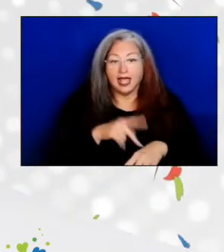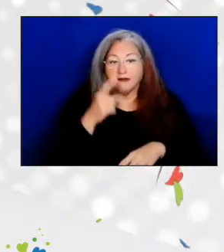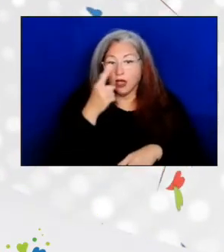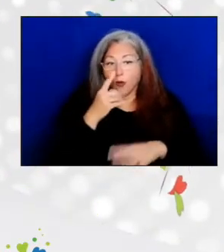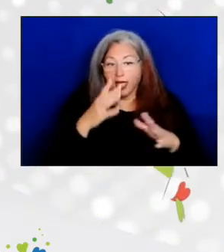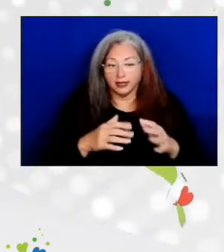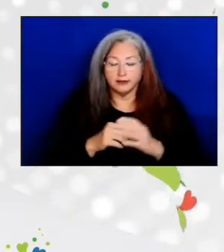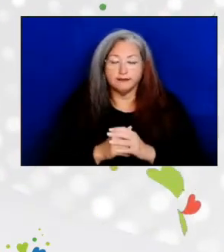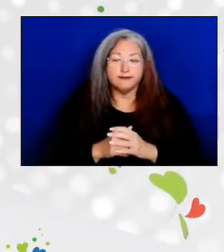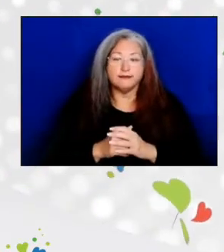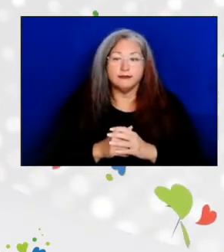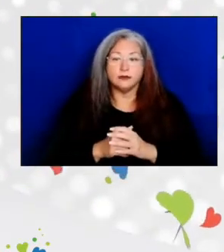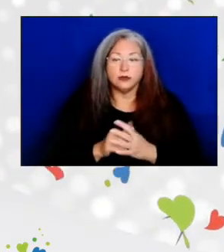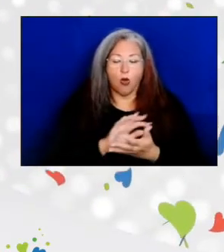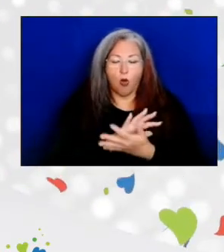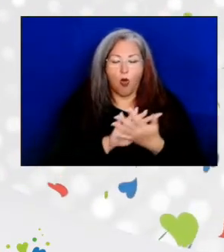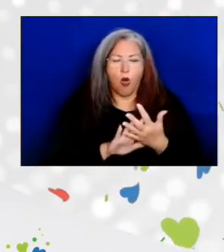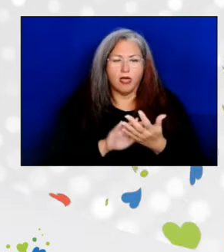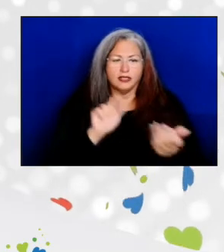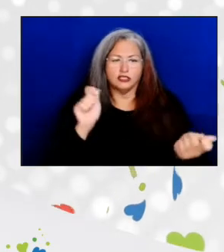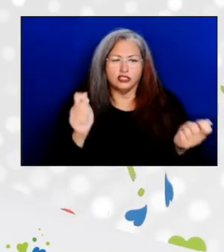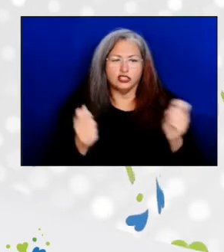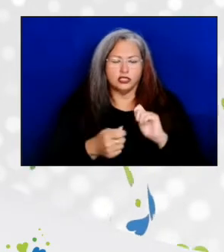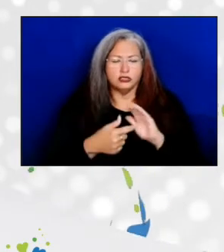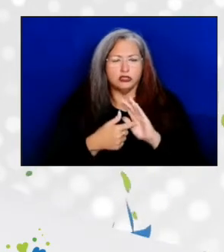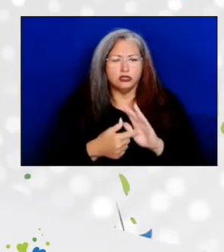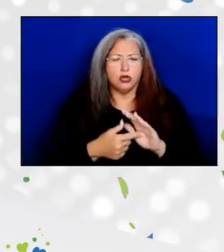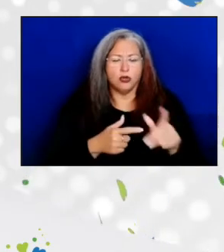These changes illustrate how the Senior Nutrition Program